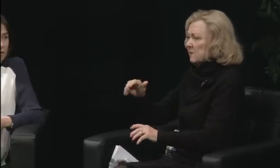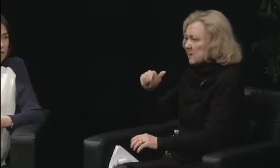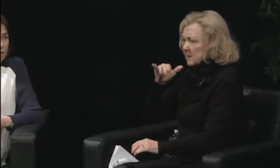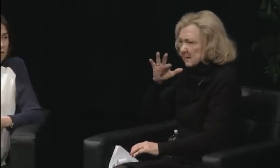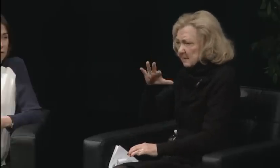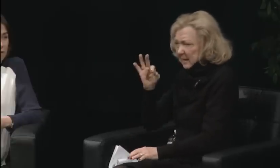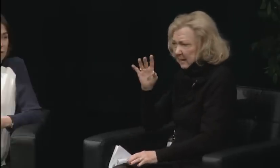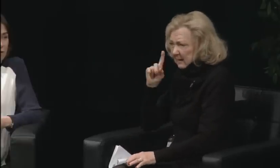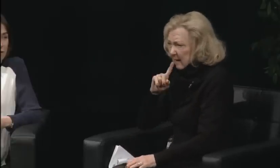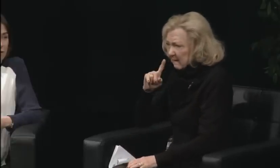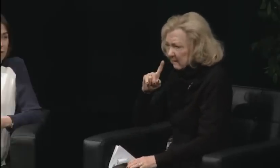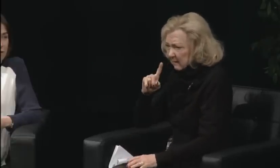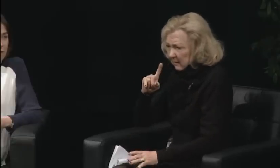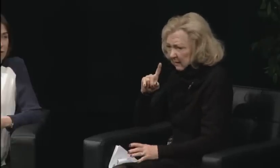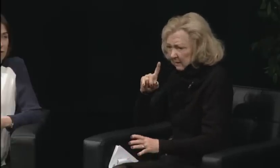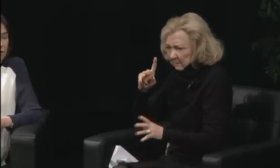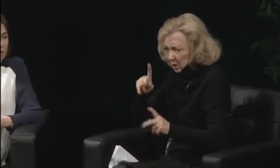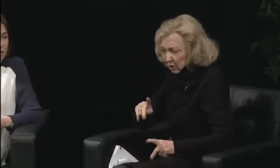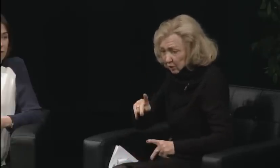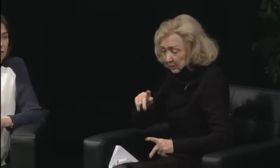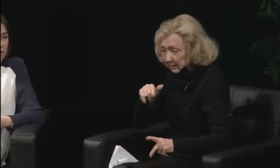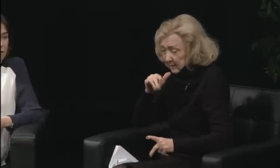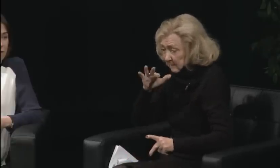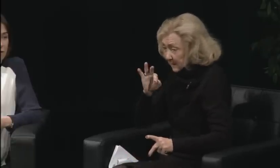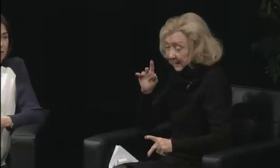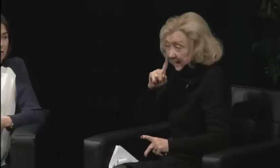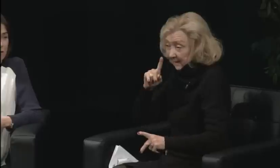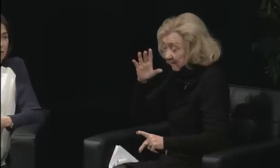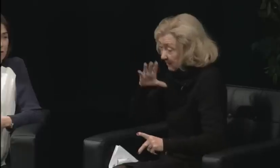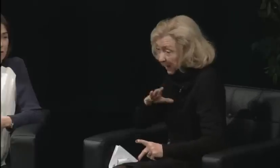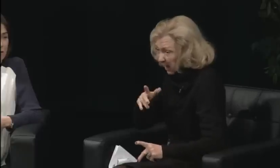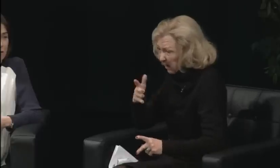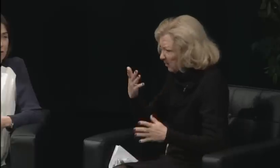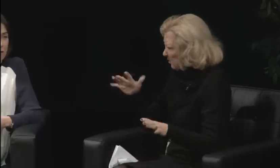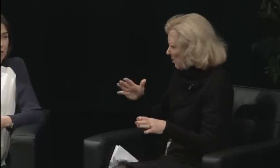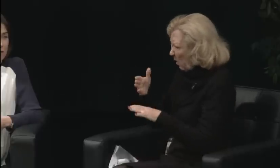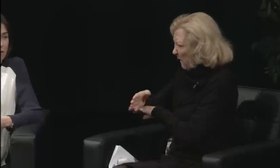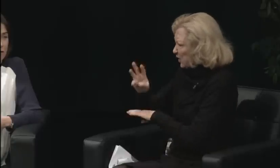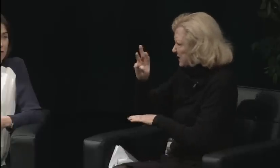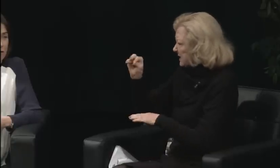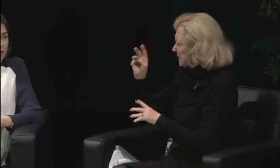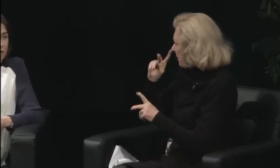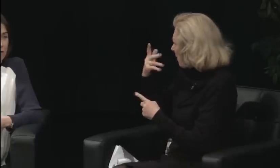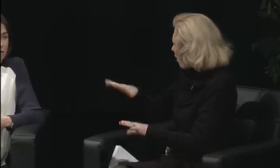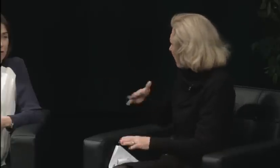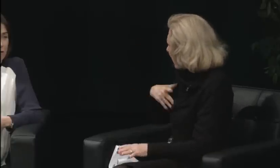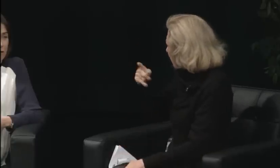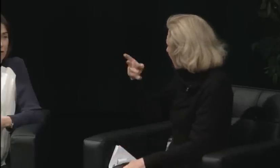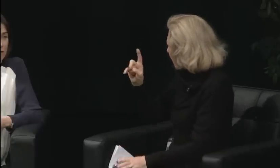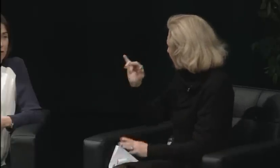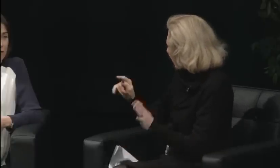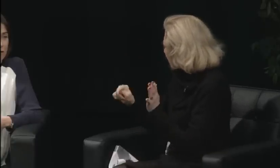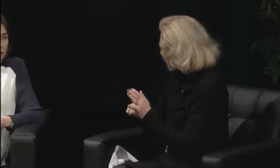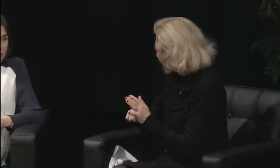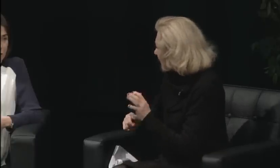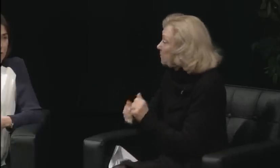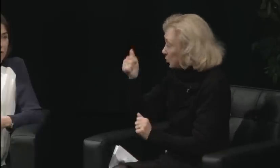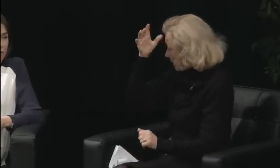of the board meeting and all those people waiting for the results were men except for me. Wow.